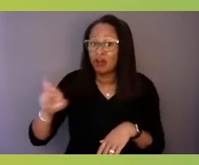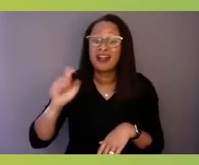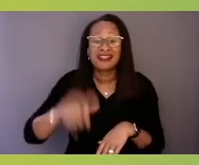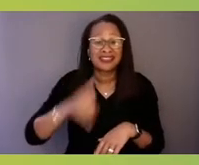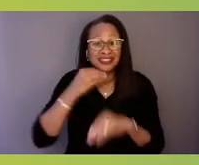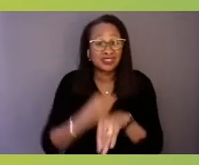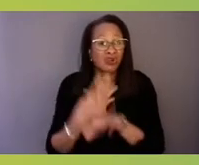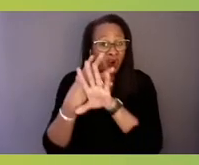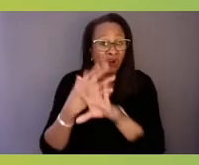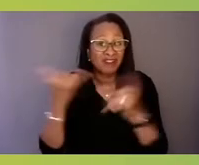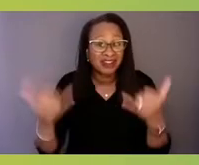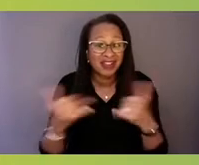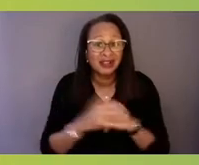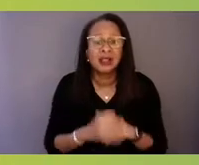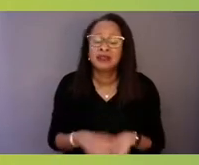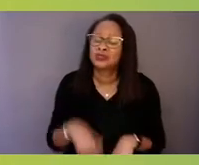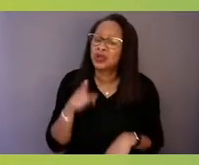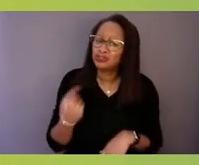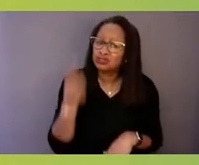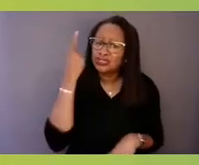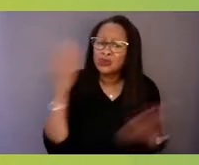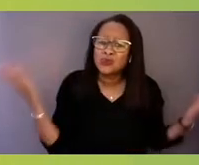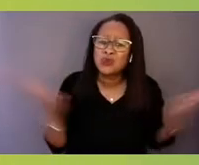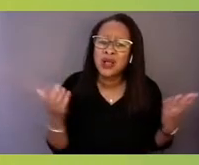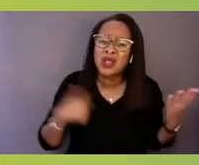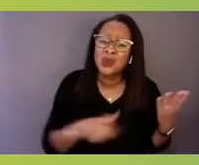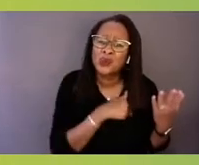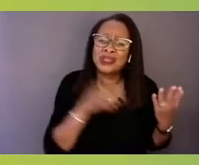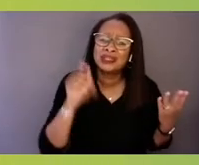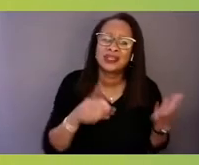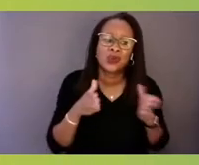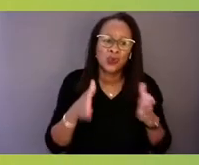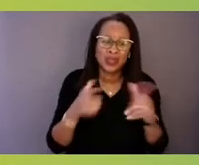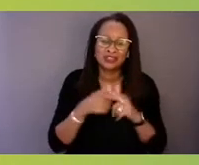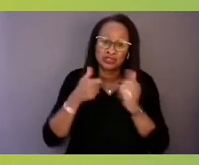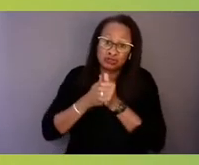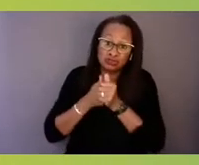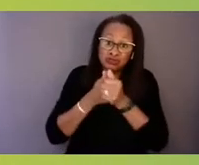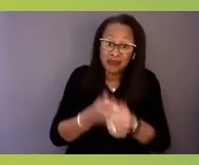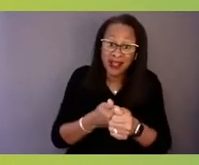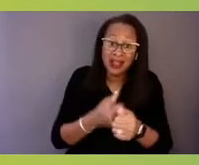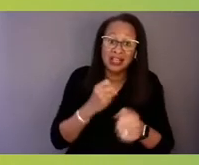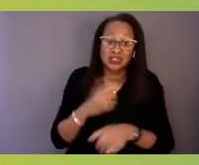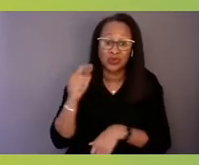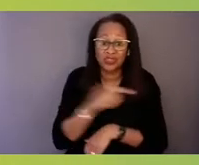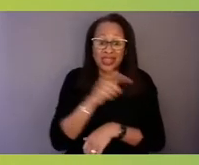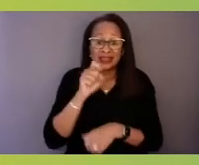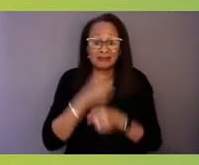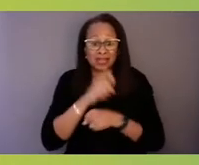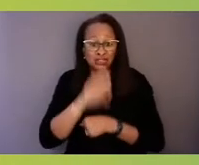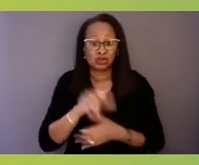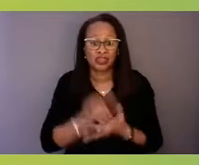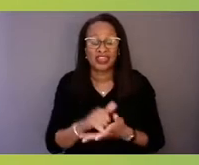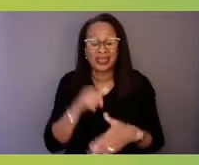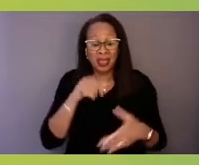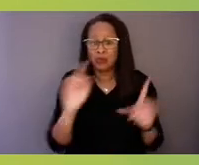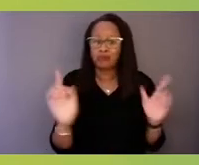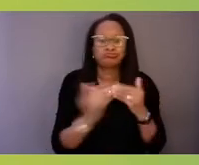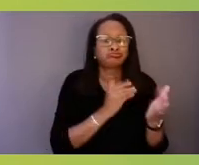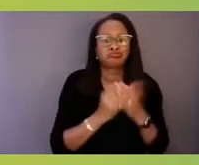to understand that we need a way to track so that they can be sure that in Georgia, in Rhode Island, California,